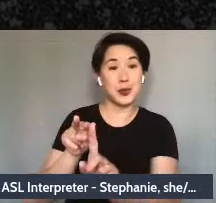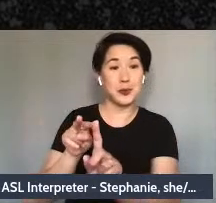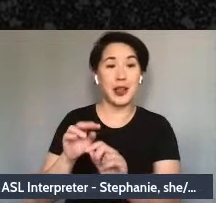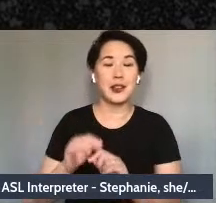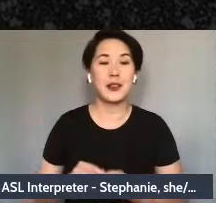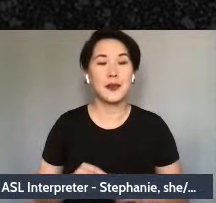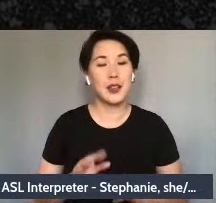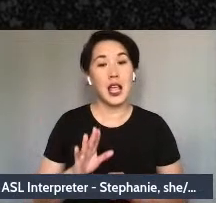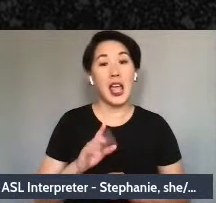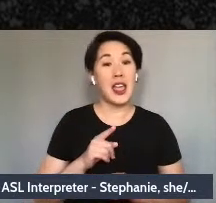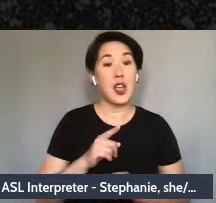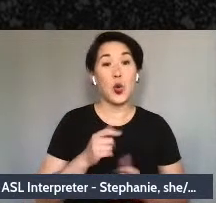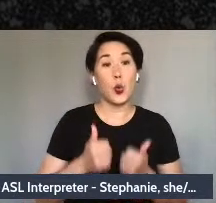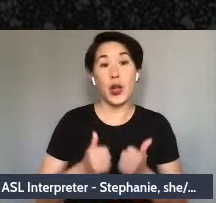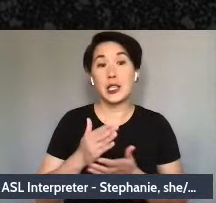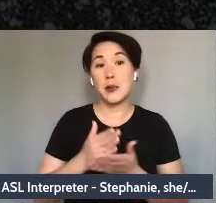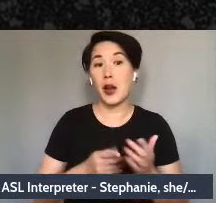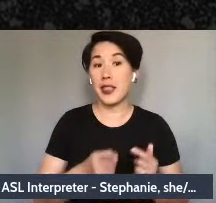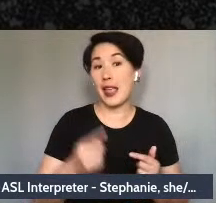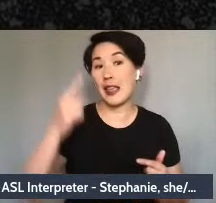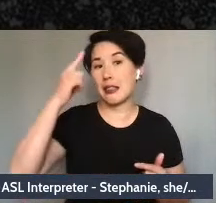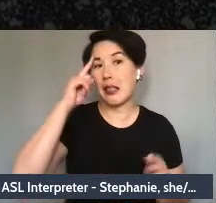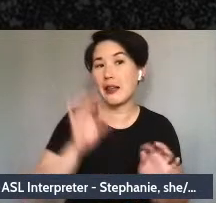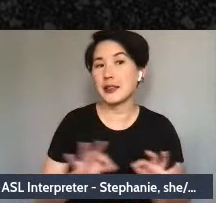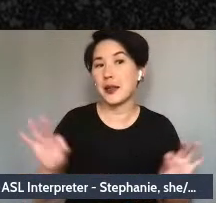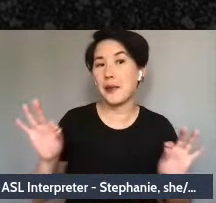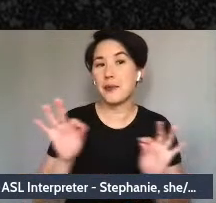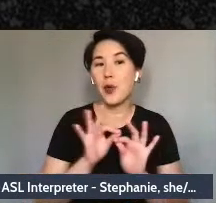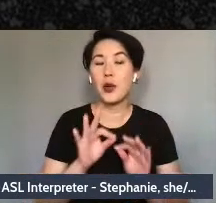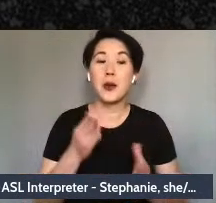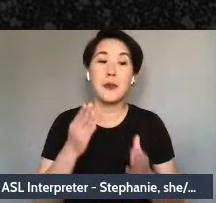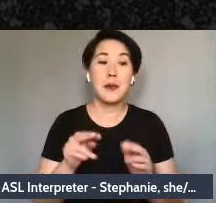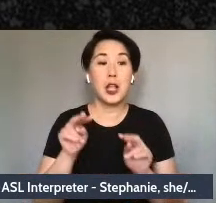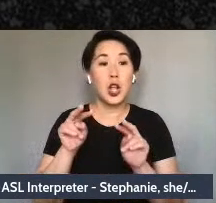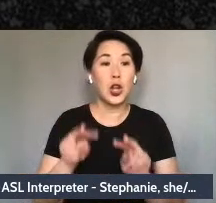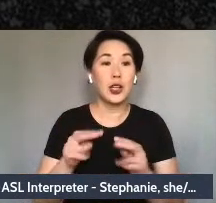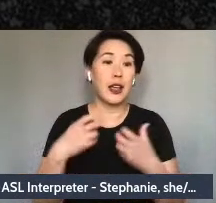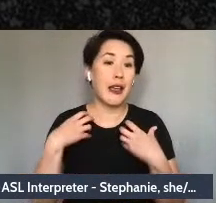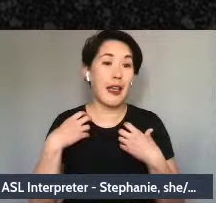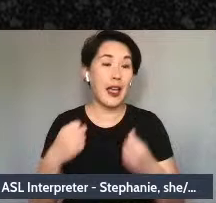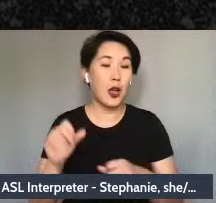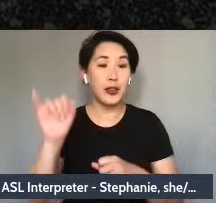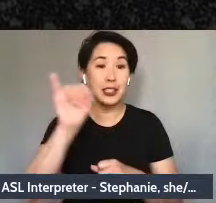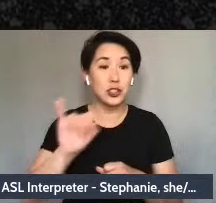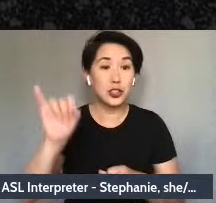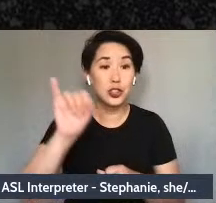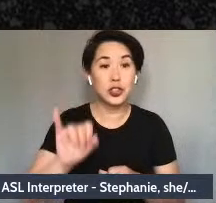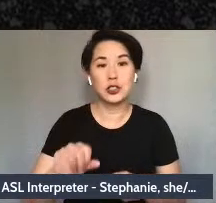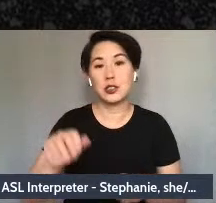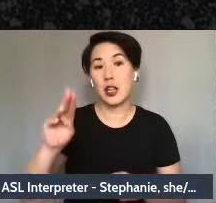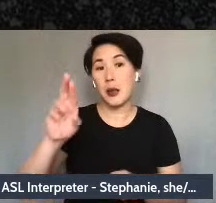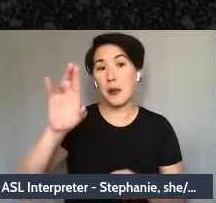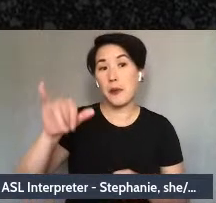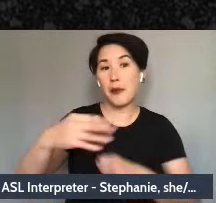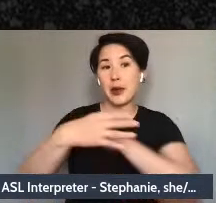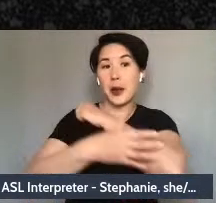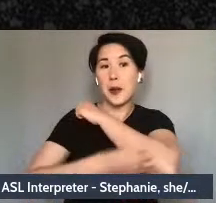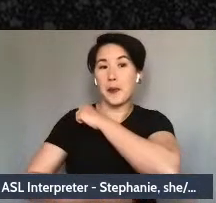is important maybe if we're looking at health insurance. Mary has been poor all of her life,